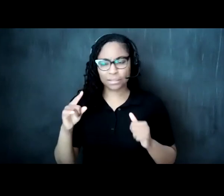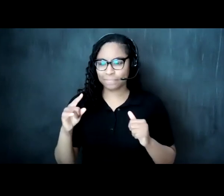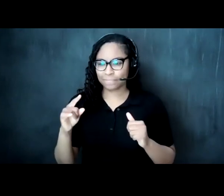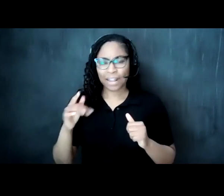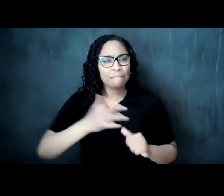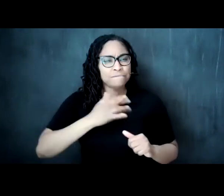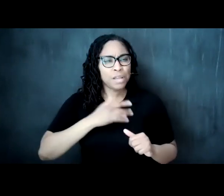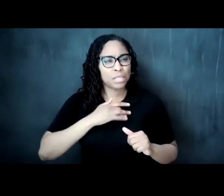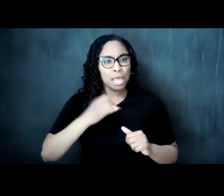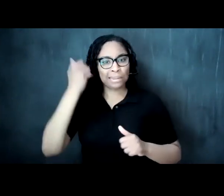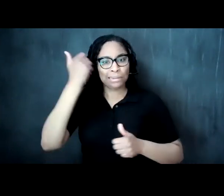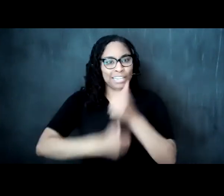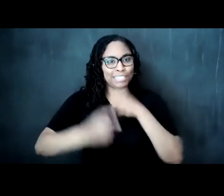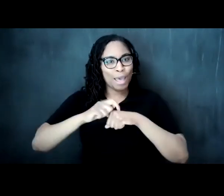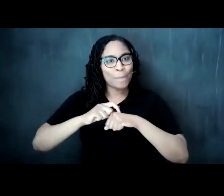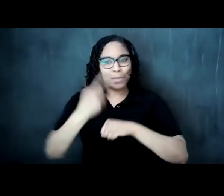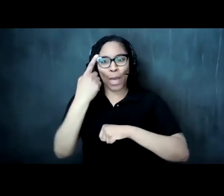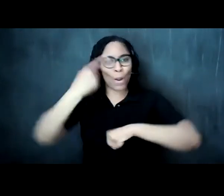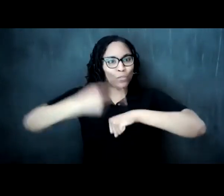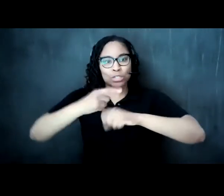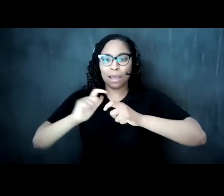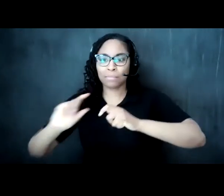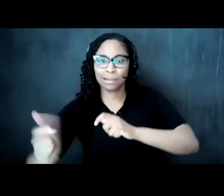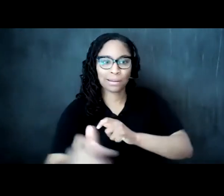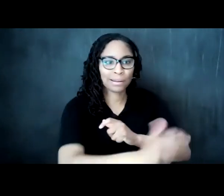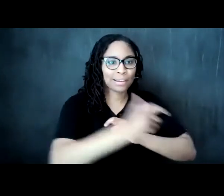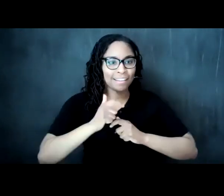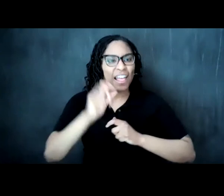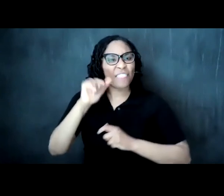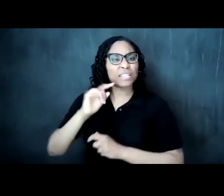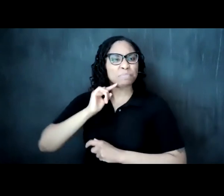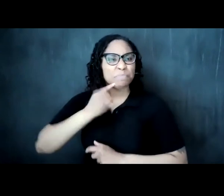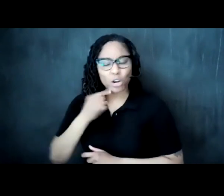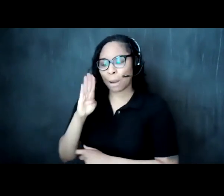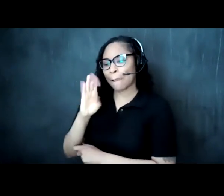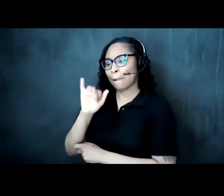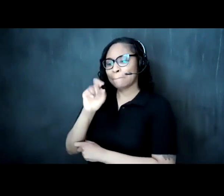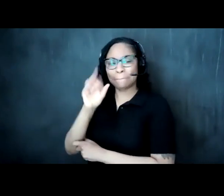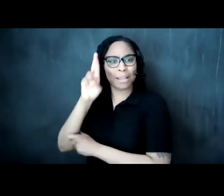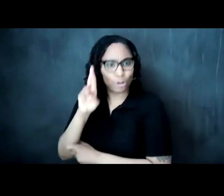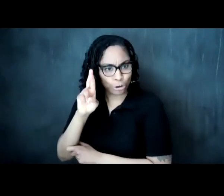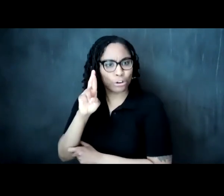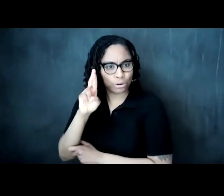traditions right there's a there's a bit around right that reflects the challenges of youth